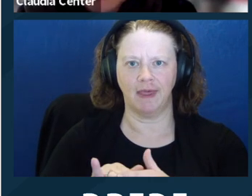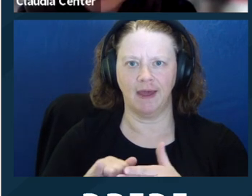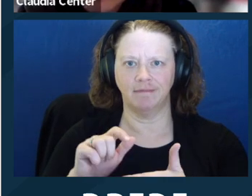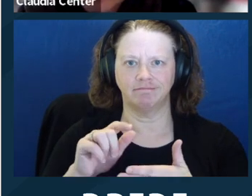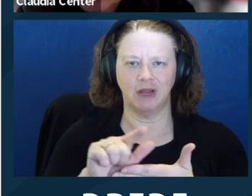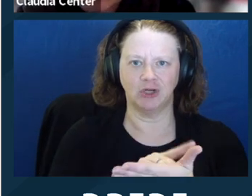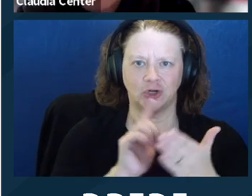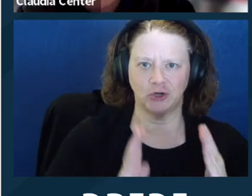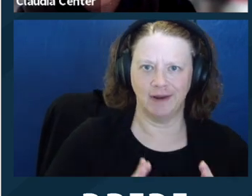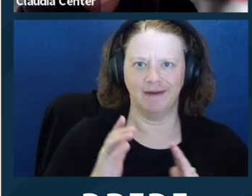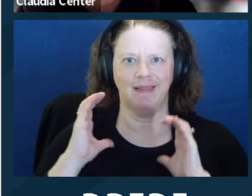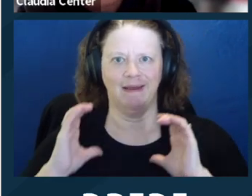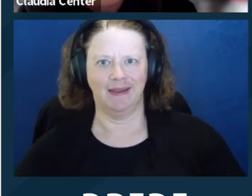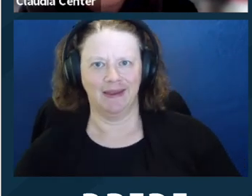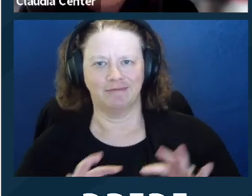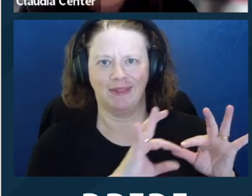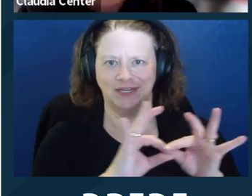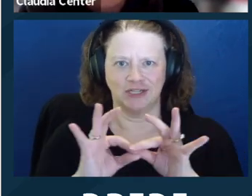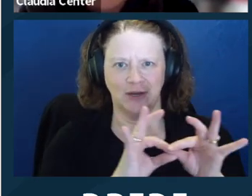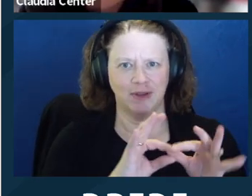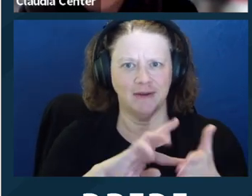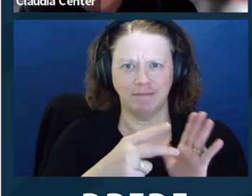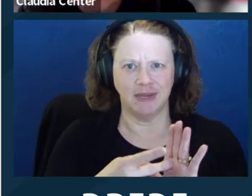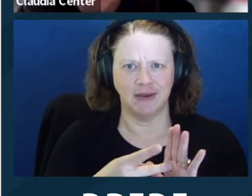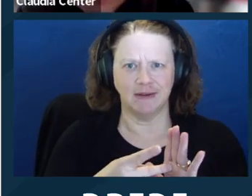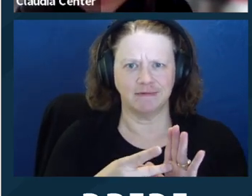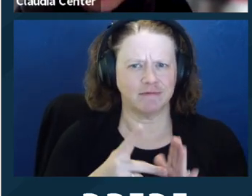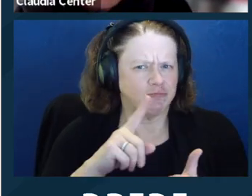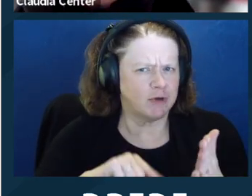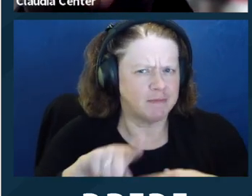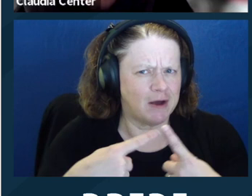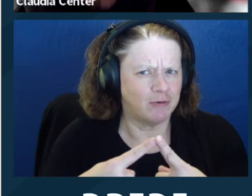and, of course, that's going to raise issues of attorney/client privilege. So I'm going